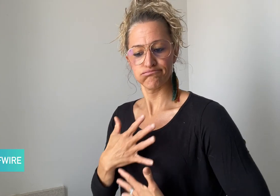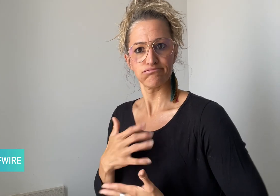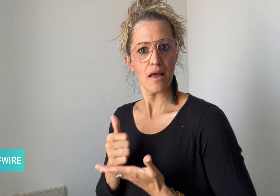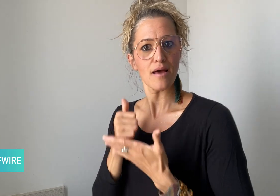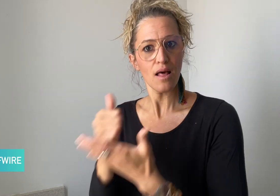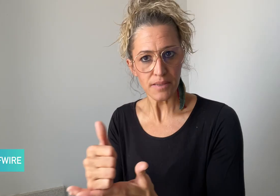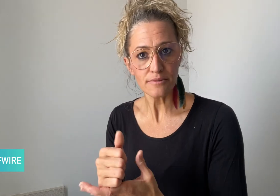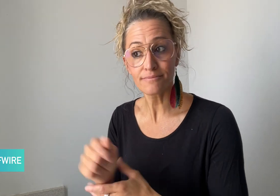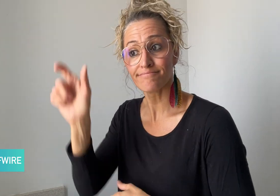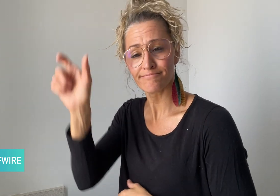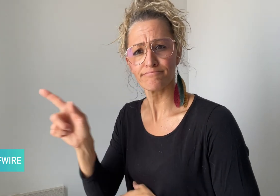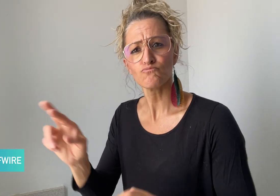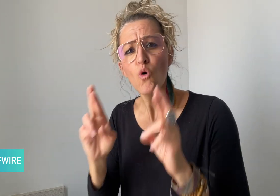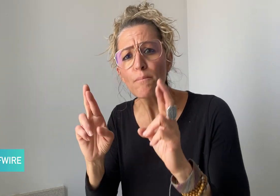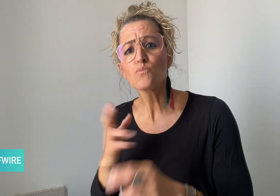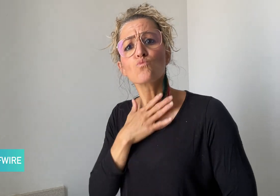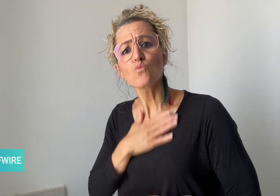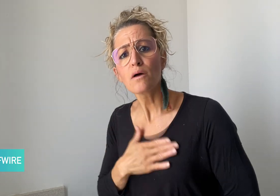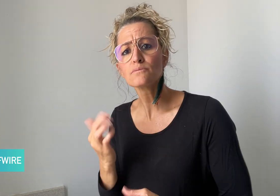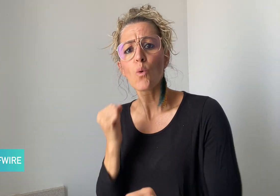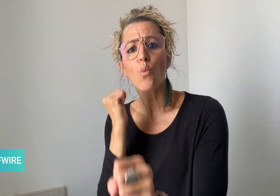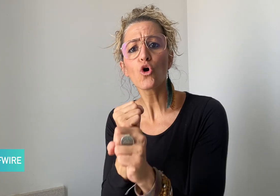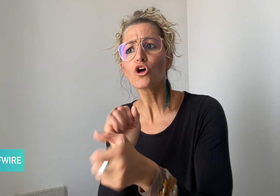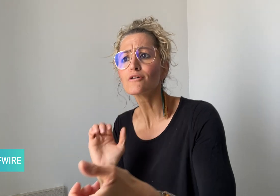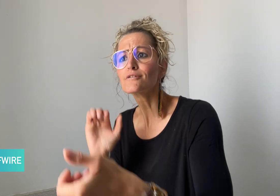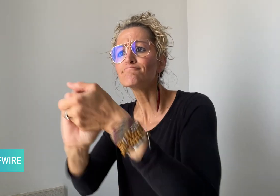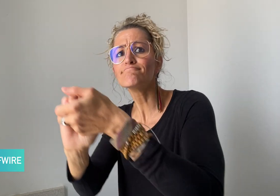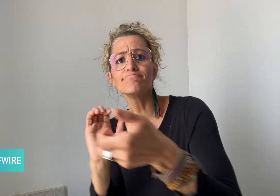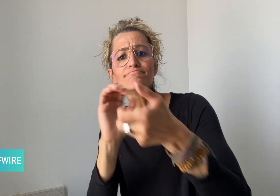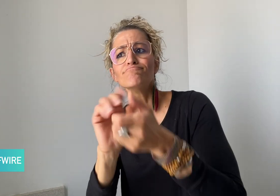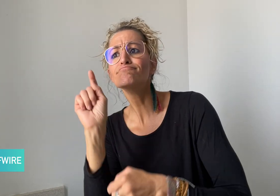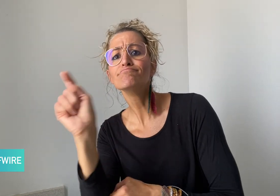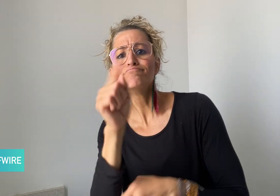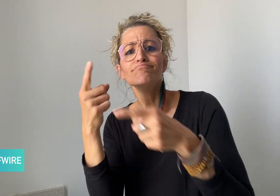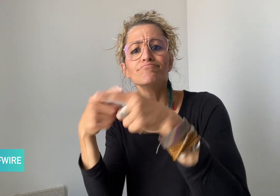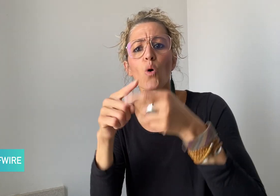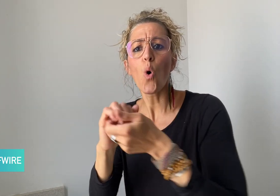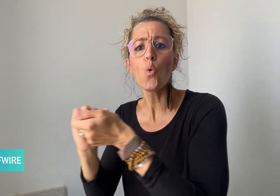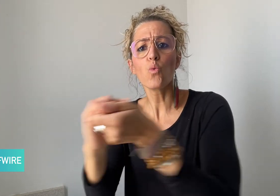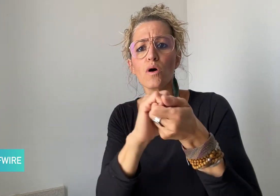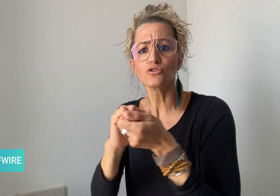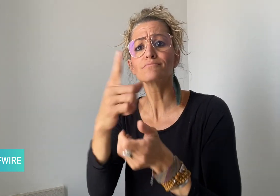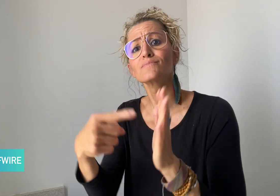Divine hopes to work with organizations like the